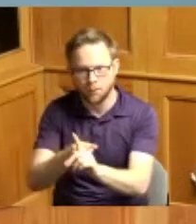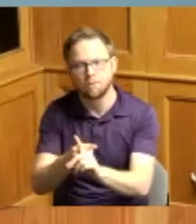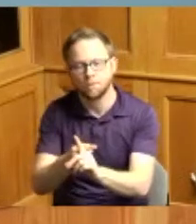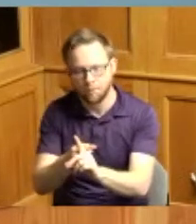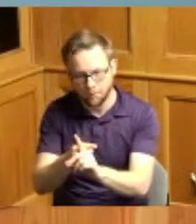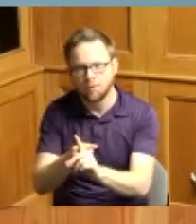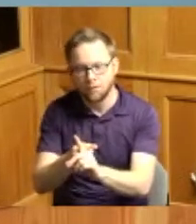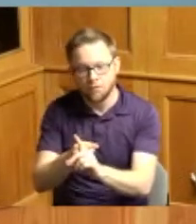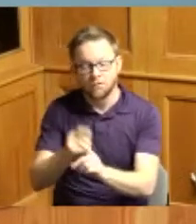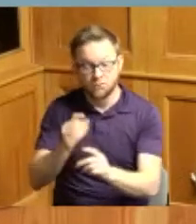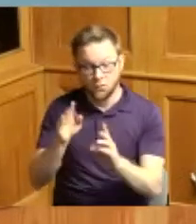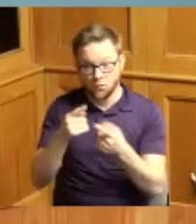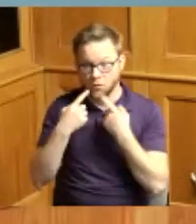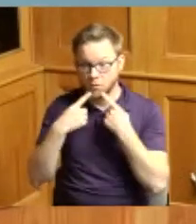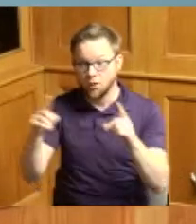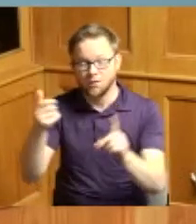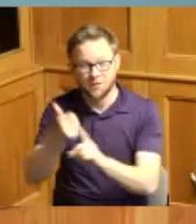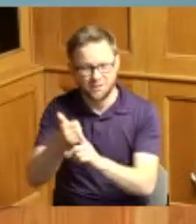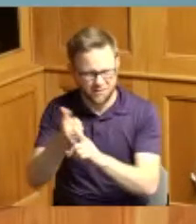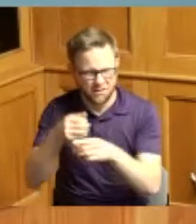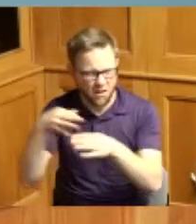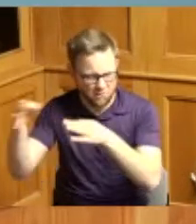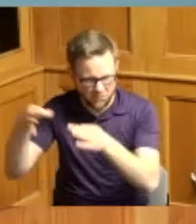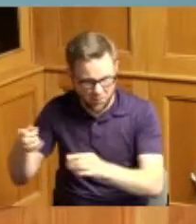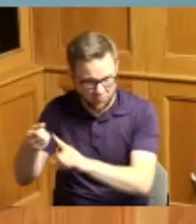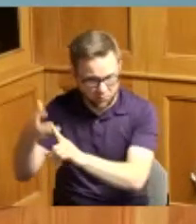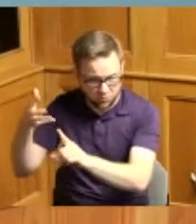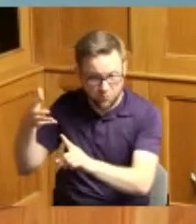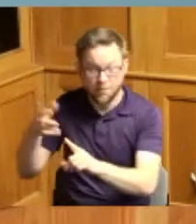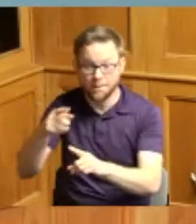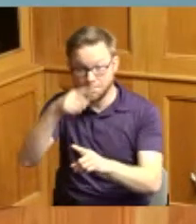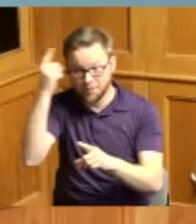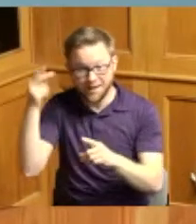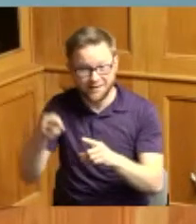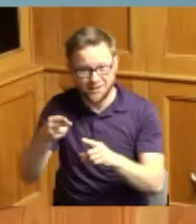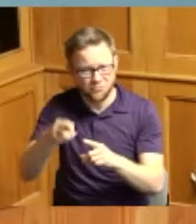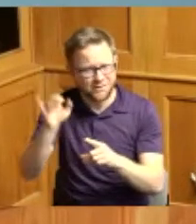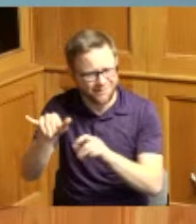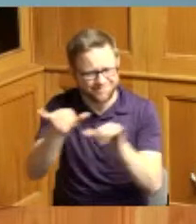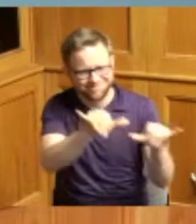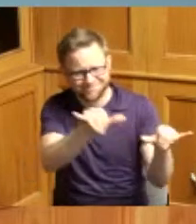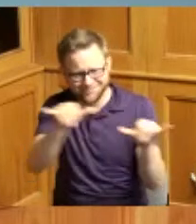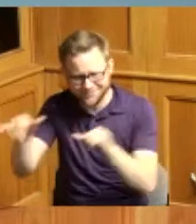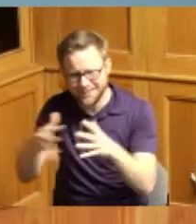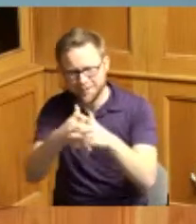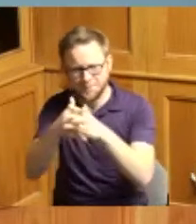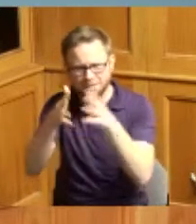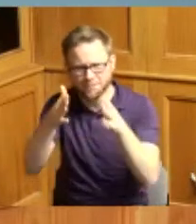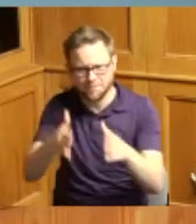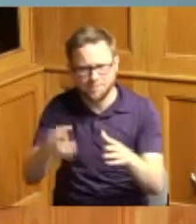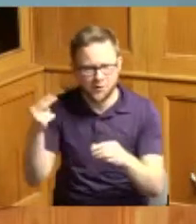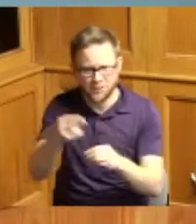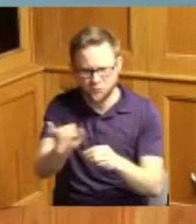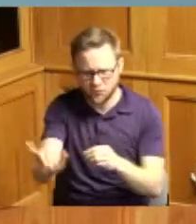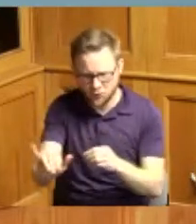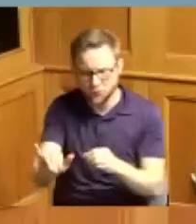proclamation but black history is American history so let's get started whereas the Hamilton County